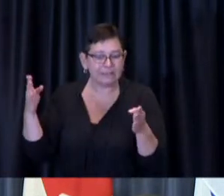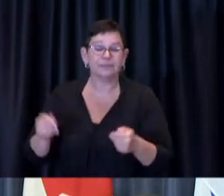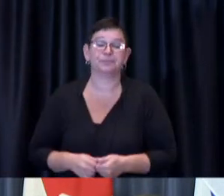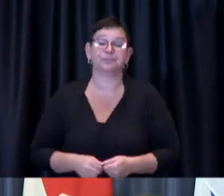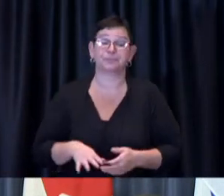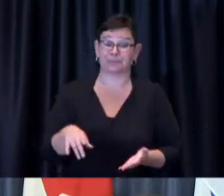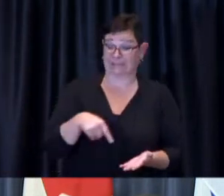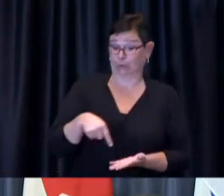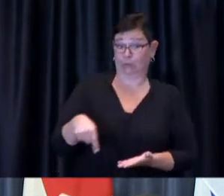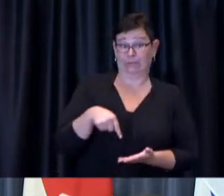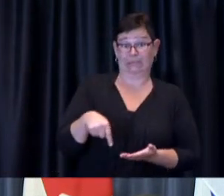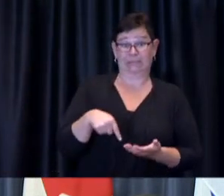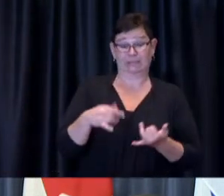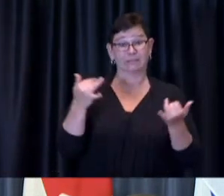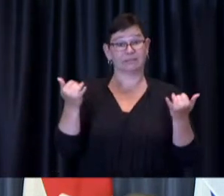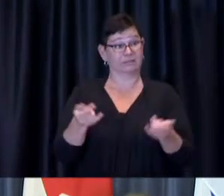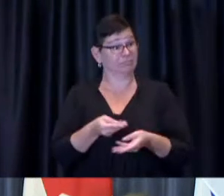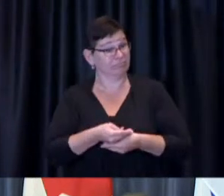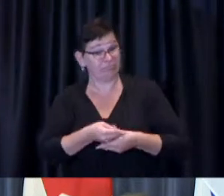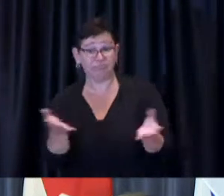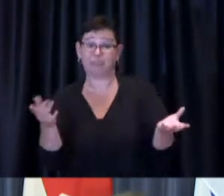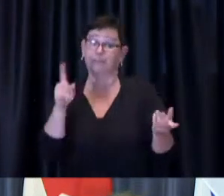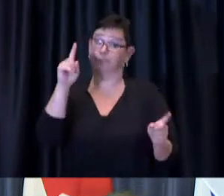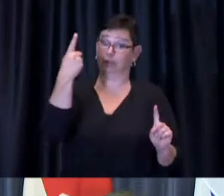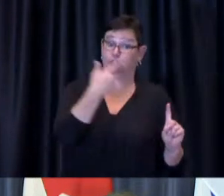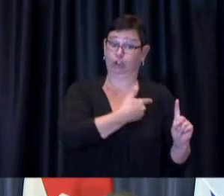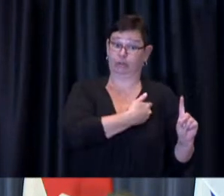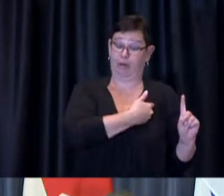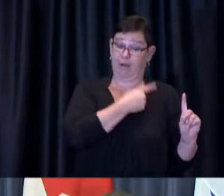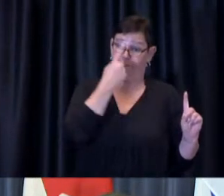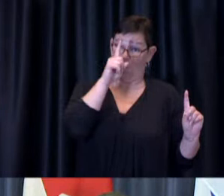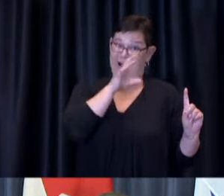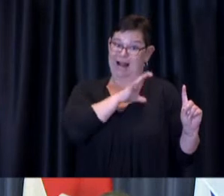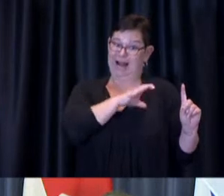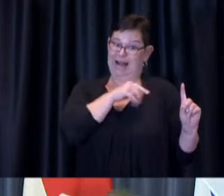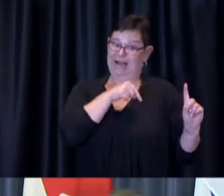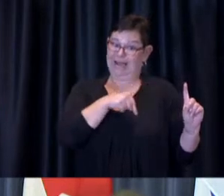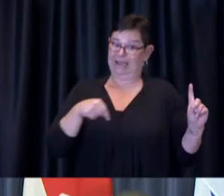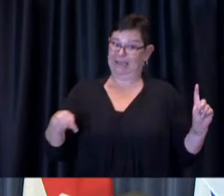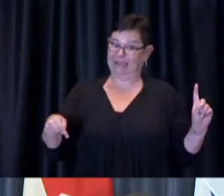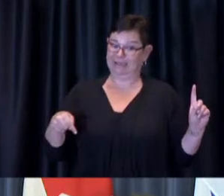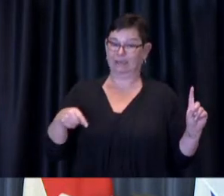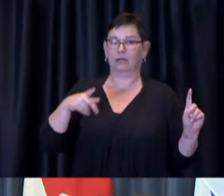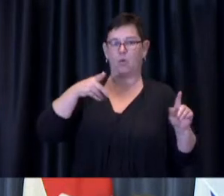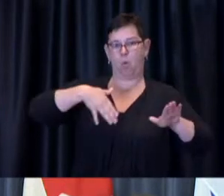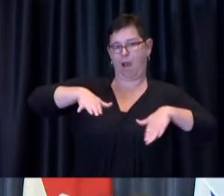administered in City-operated clinics, have been by walk-in only. Second dose appointments